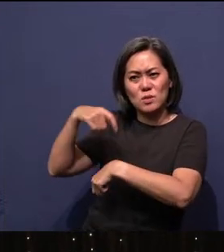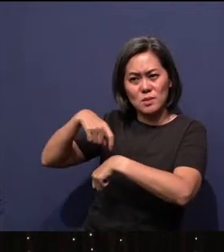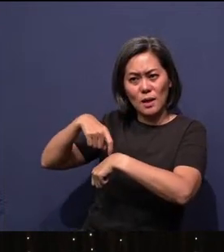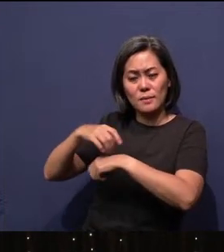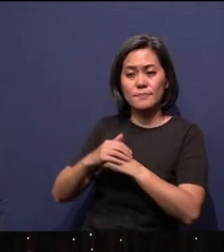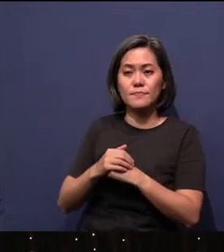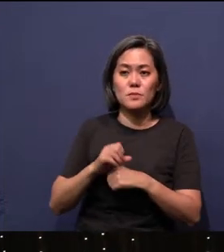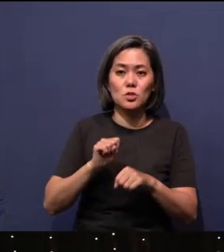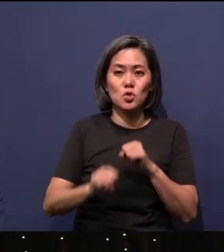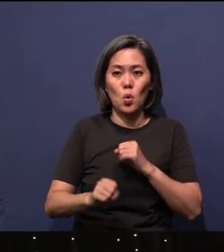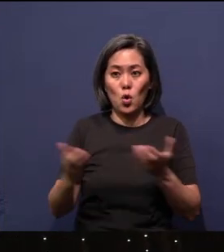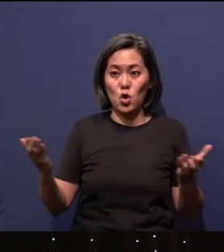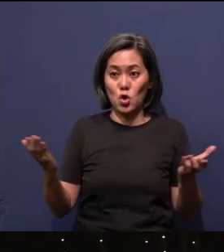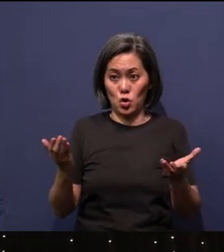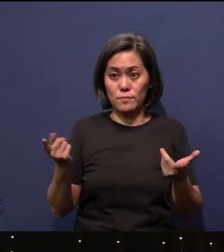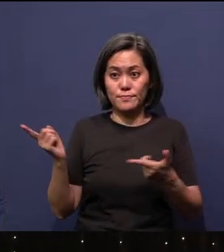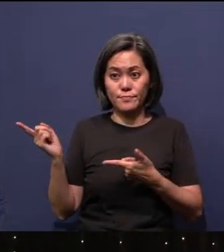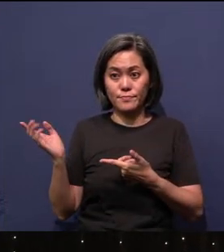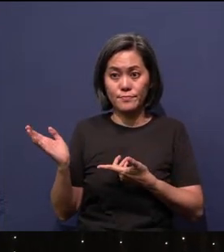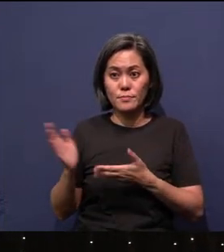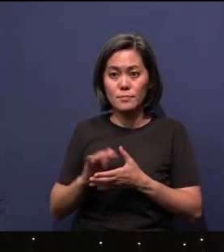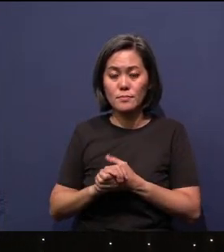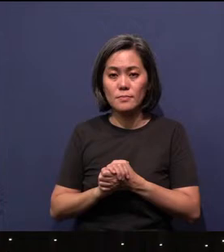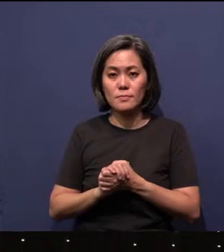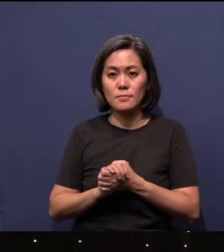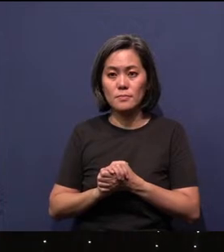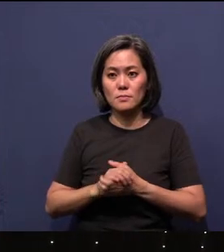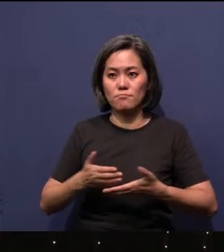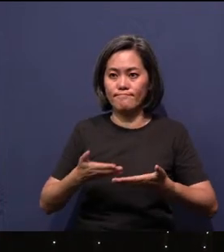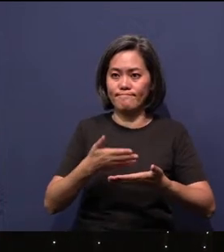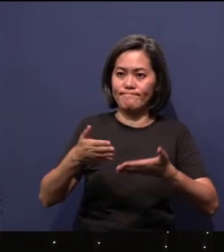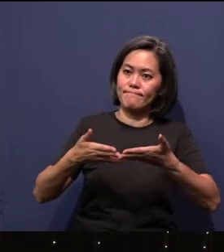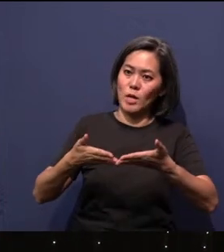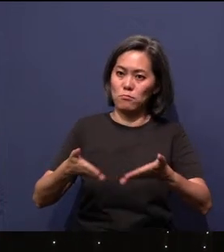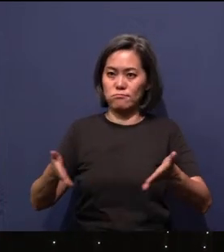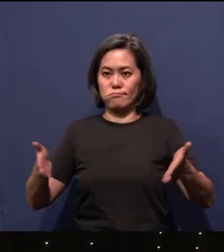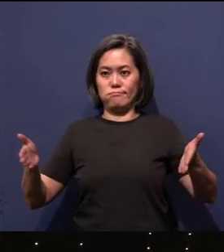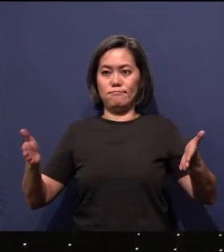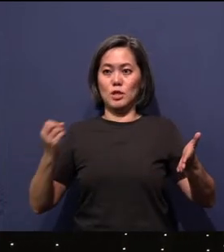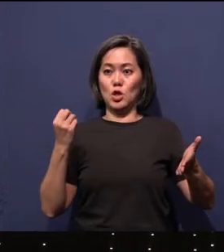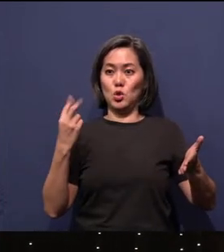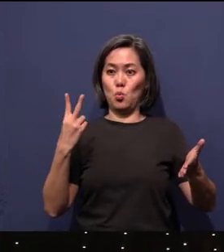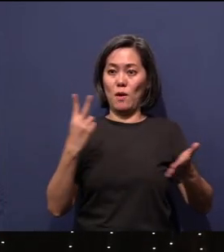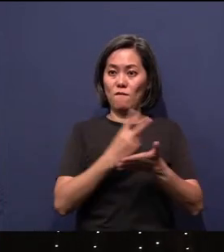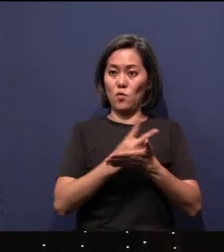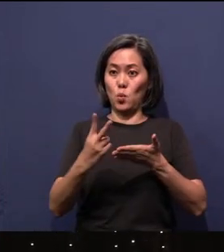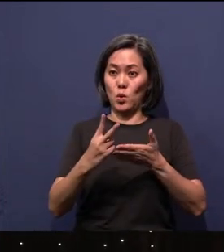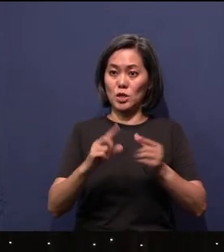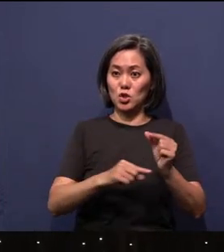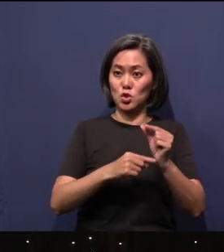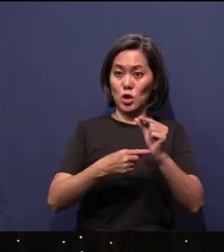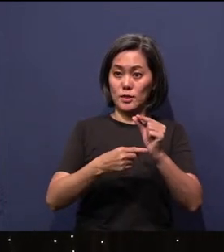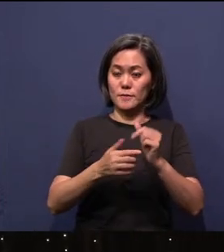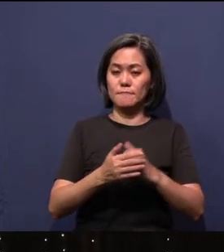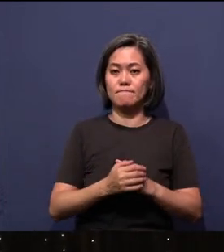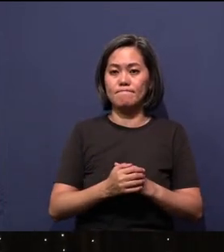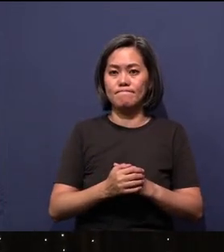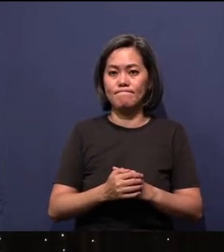And so here is your broad strokes for 12 weeks of Genesis, quickly broken up into